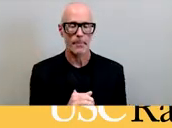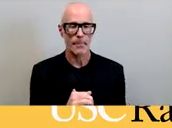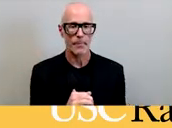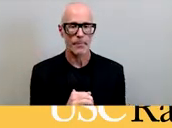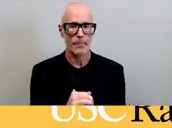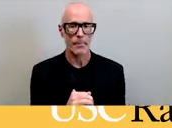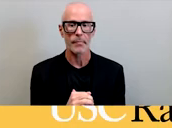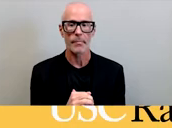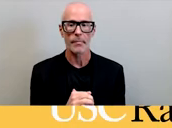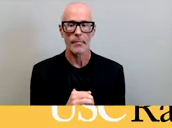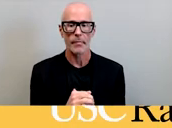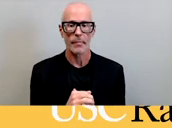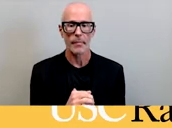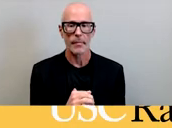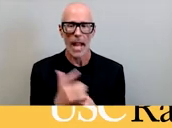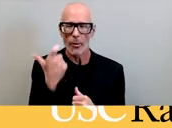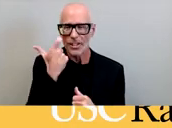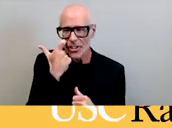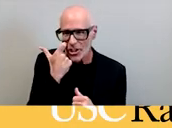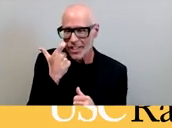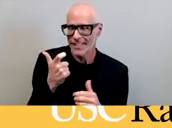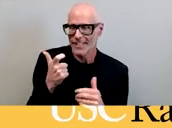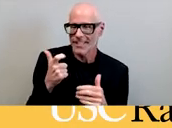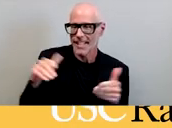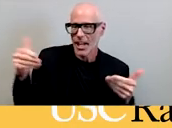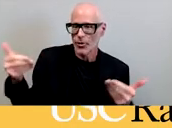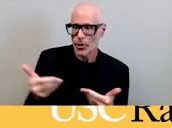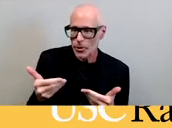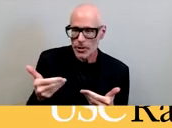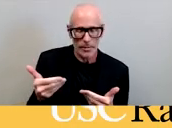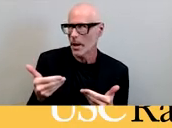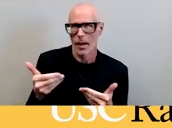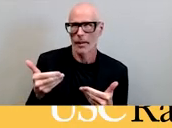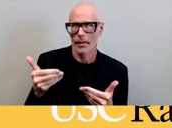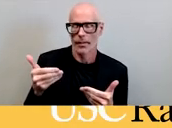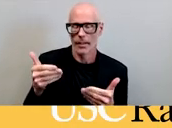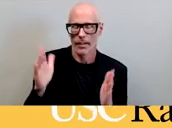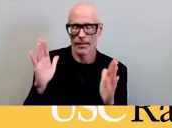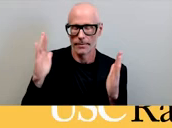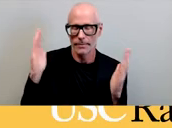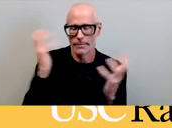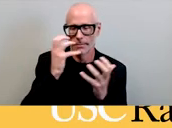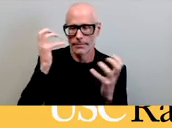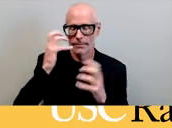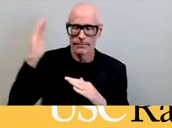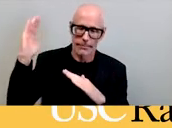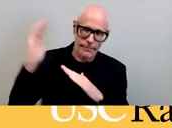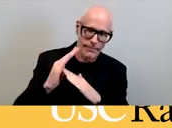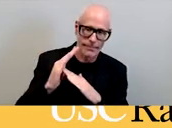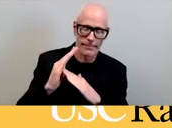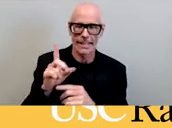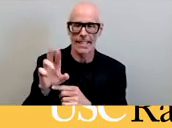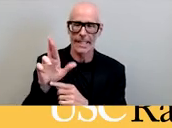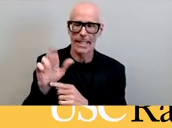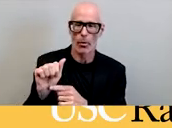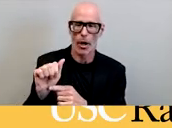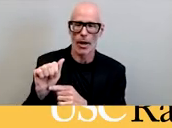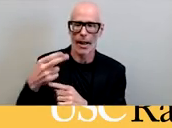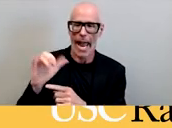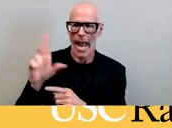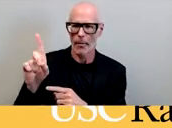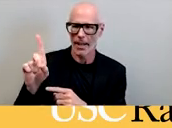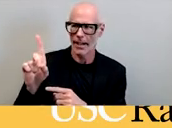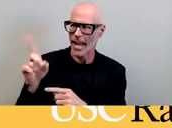i was just introduced by the incomparable debra hammond and debra hammond called me the real